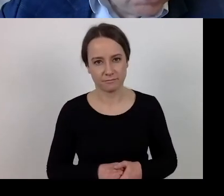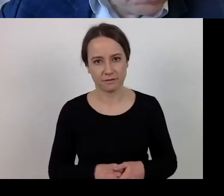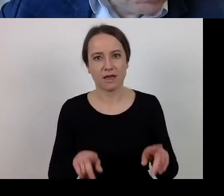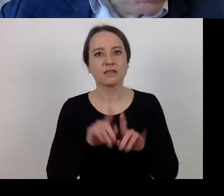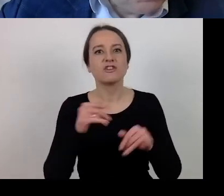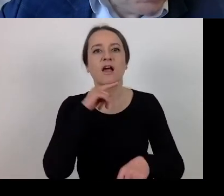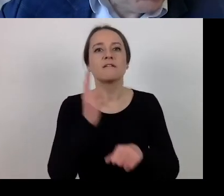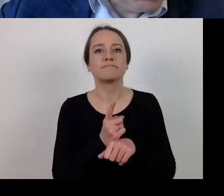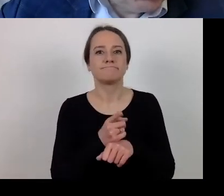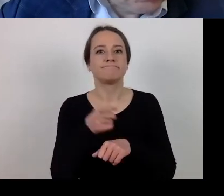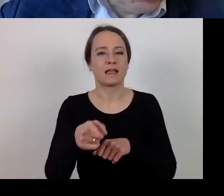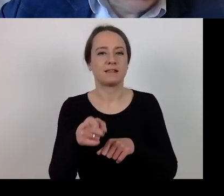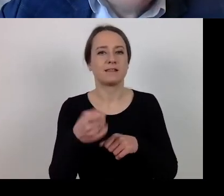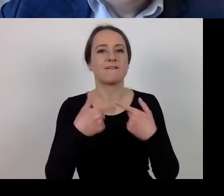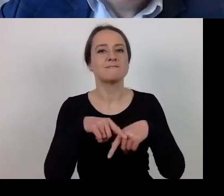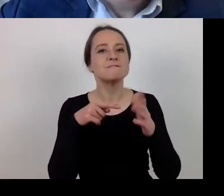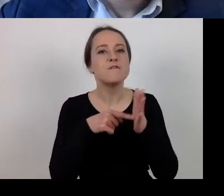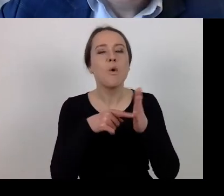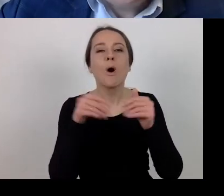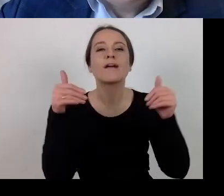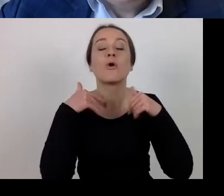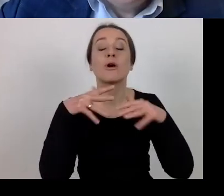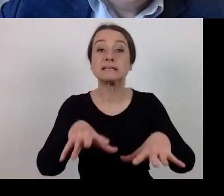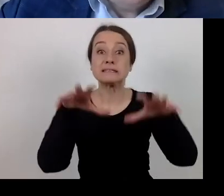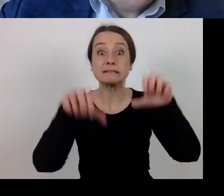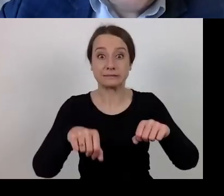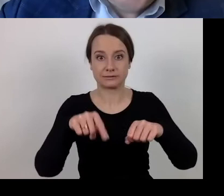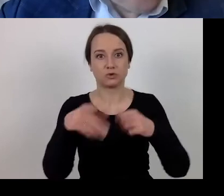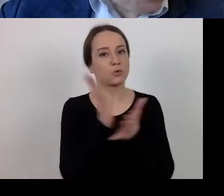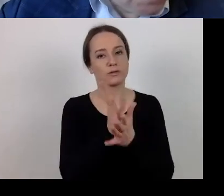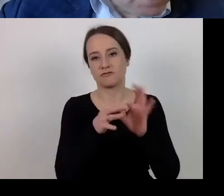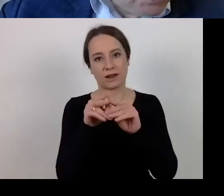In accordance with the special act, what we are dealing with is